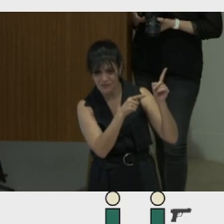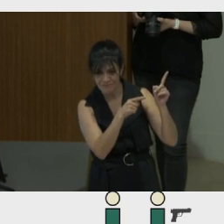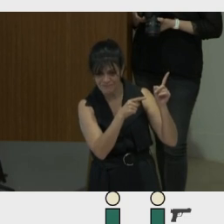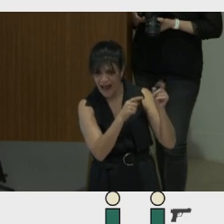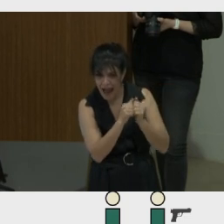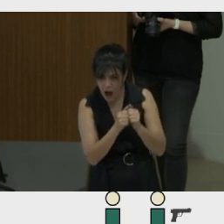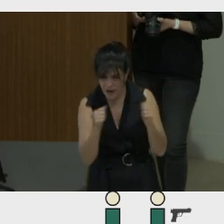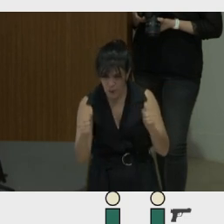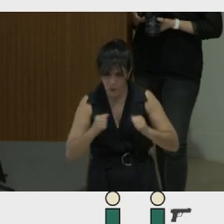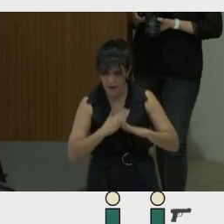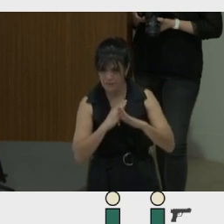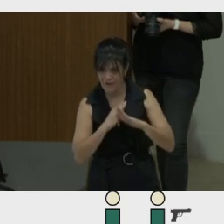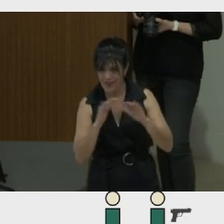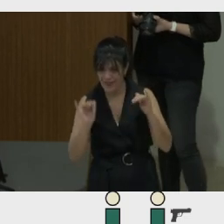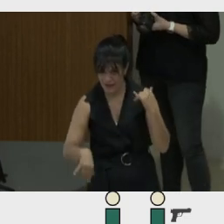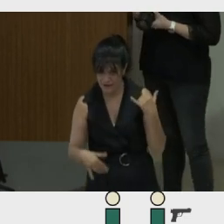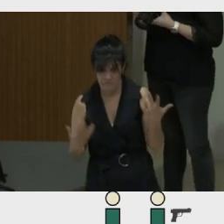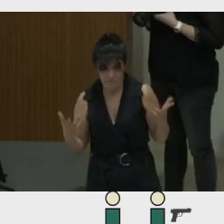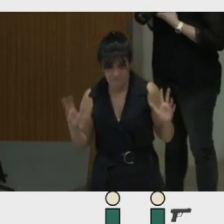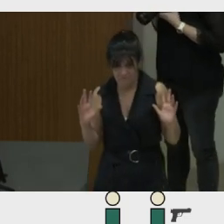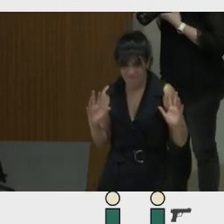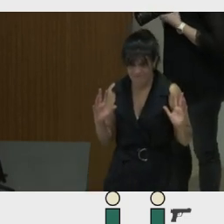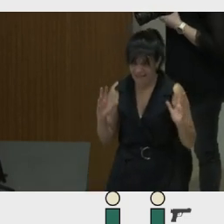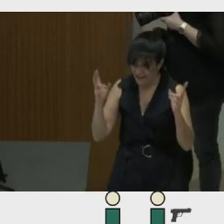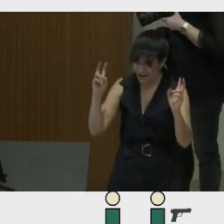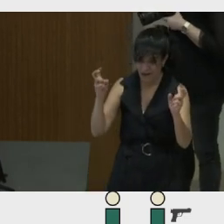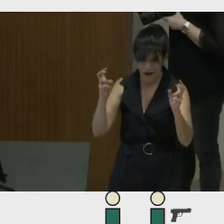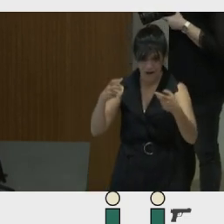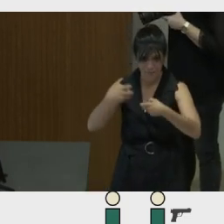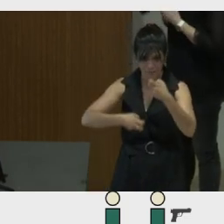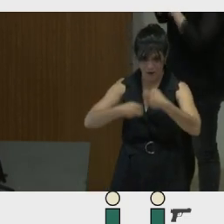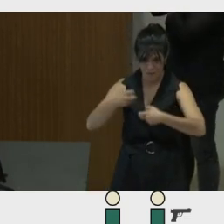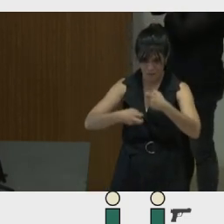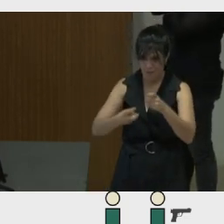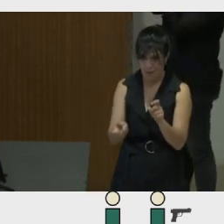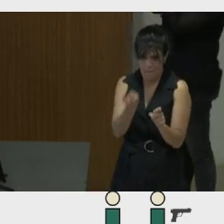So while I presented an arguable problem, the halo effect of blinding us to unethical